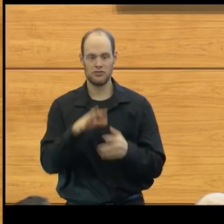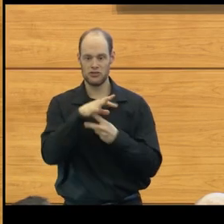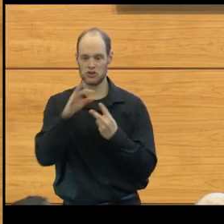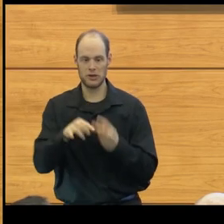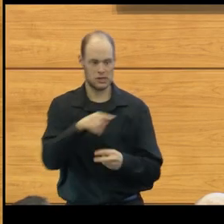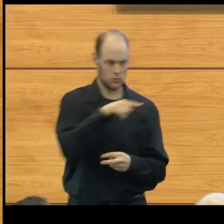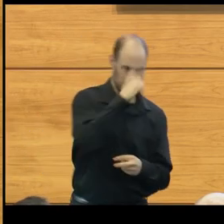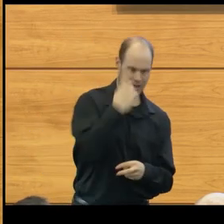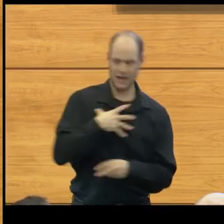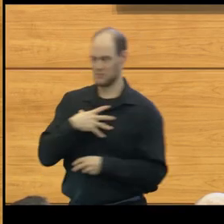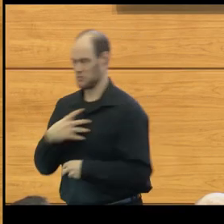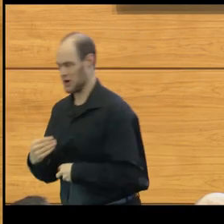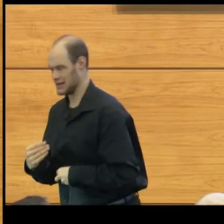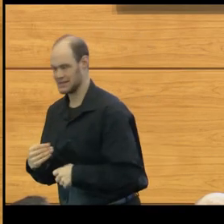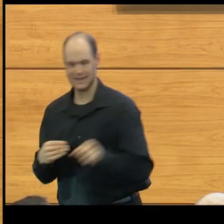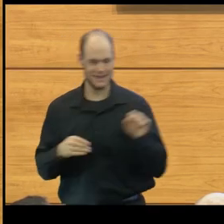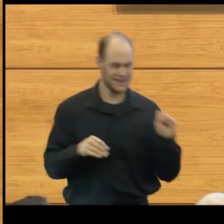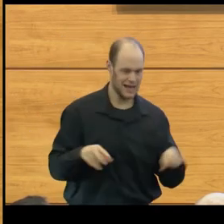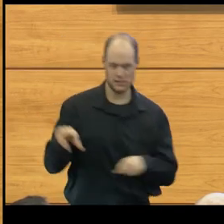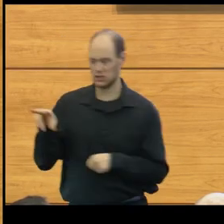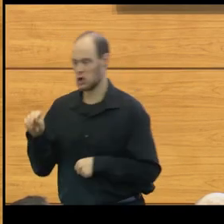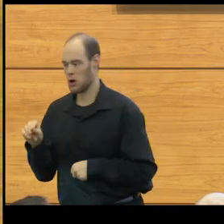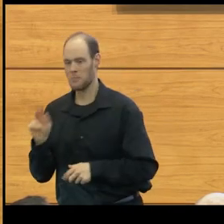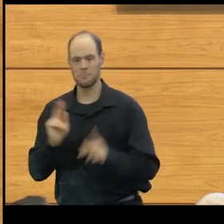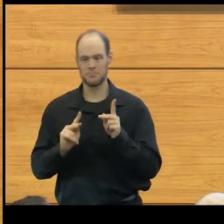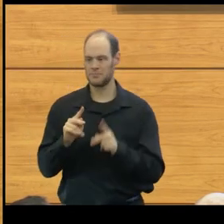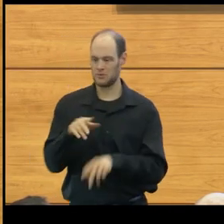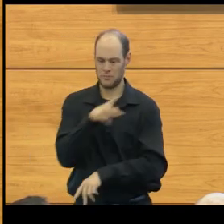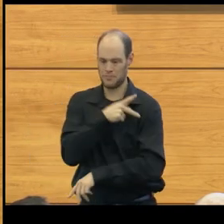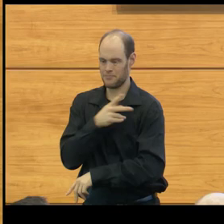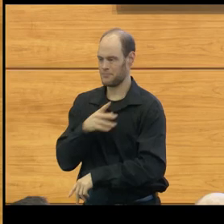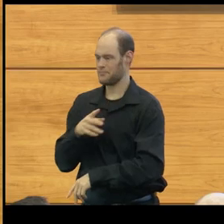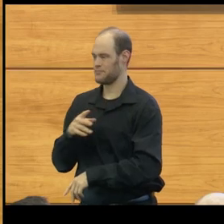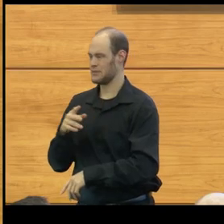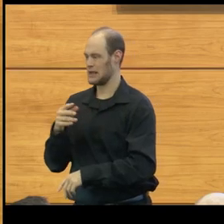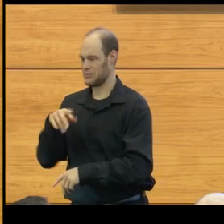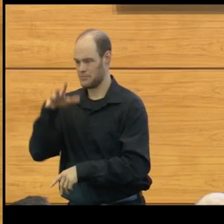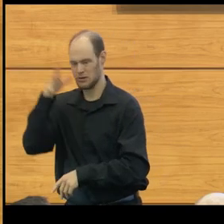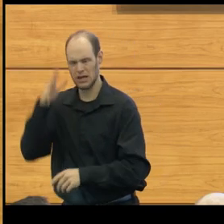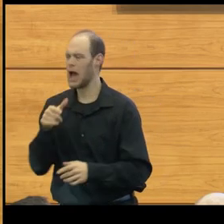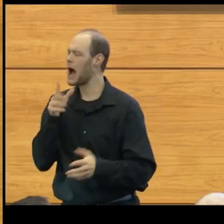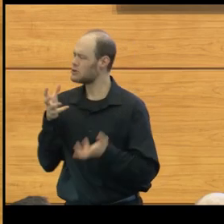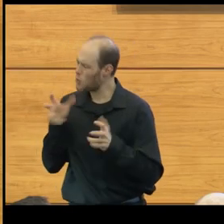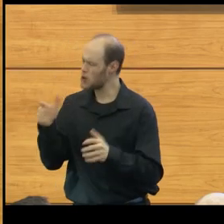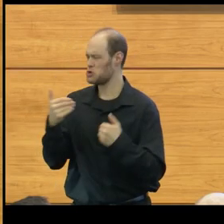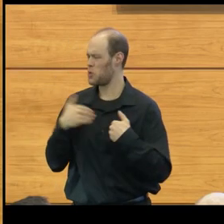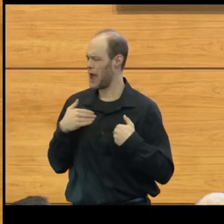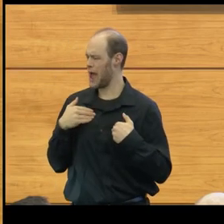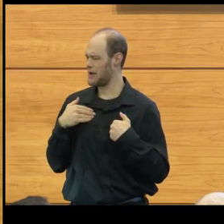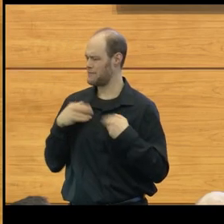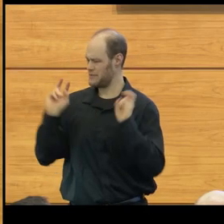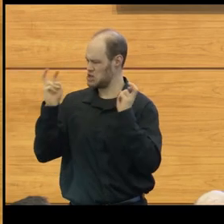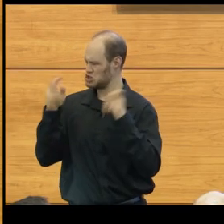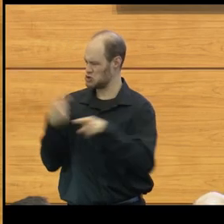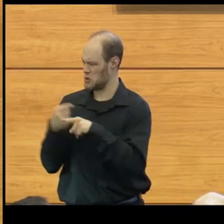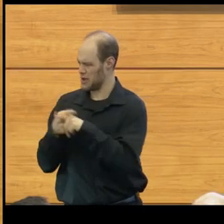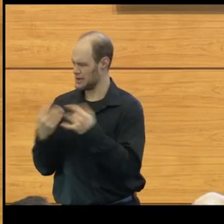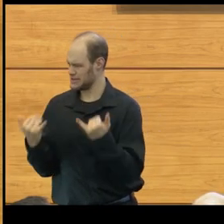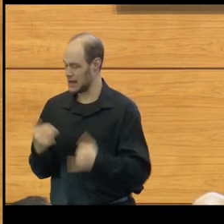Yeah, I mean, I always love when a parent would say to me, "I don't want you to have a complication today." And I thought, well, I agree with you,